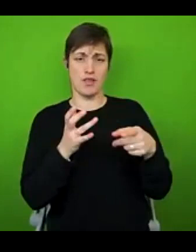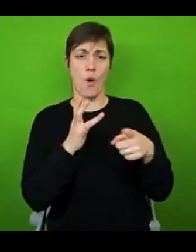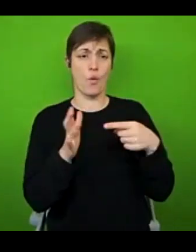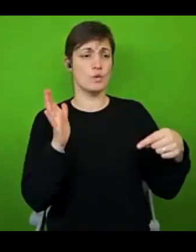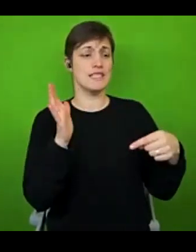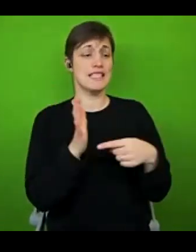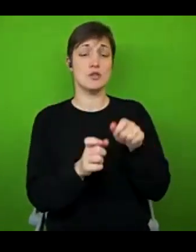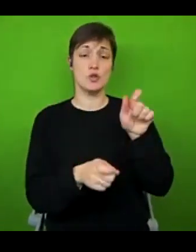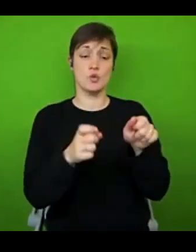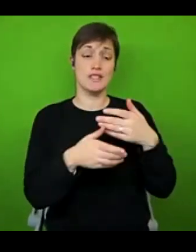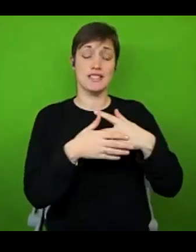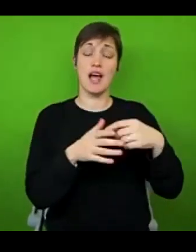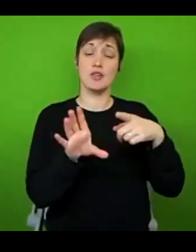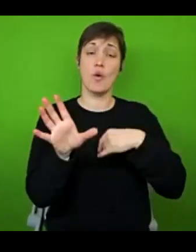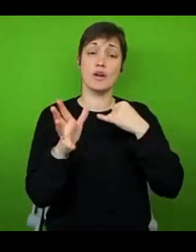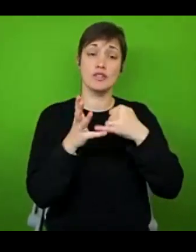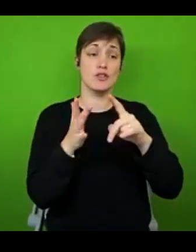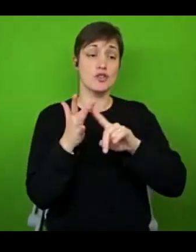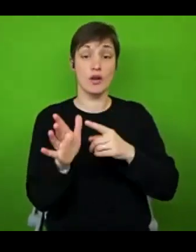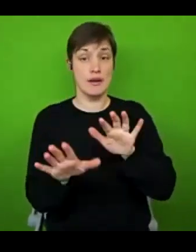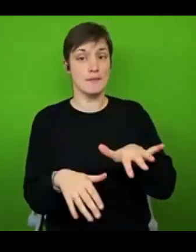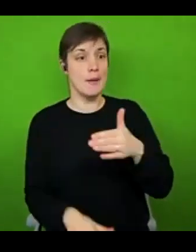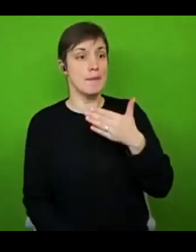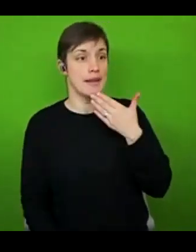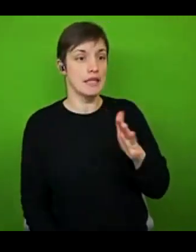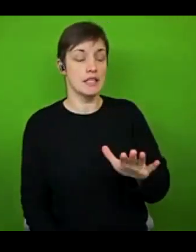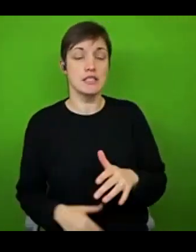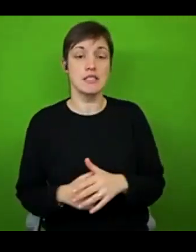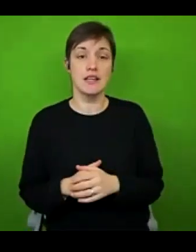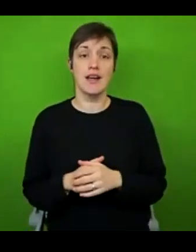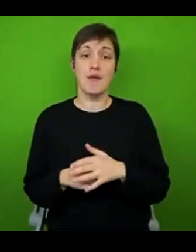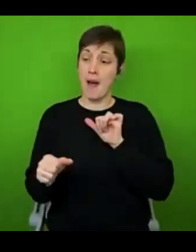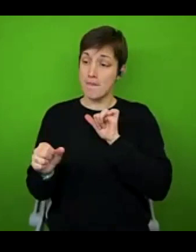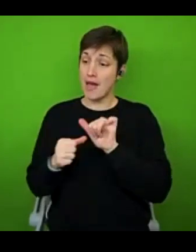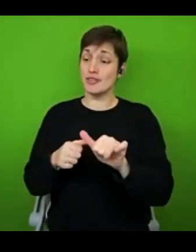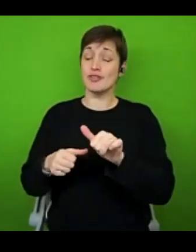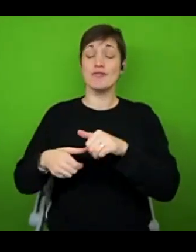I would absolutely love that. Thank you so much. And funnily enough, my best friend who's just graduated from York, St.